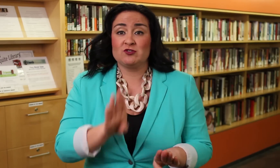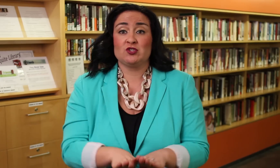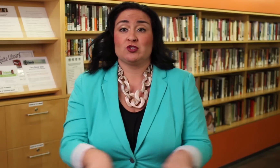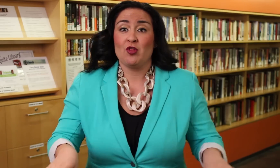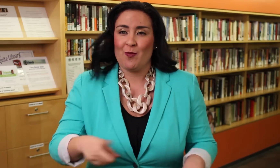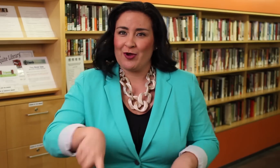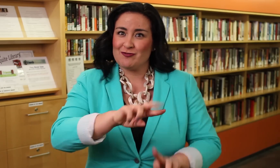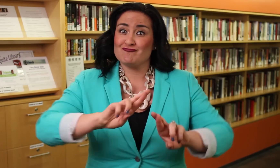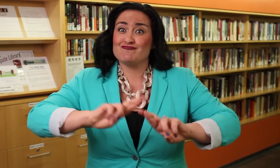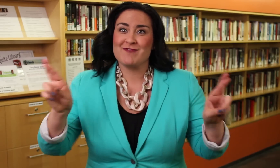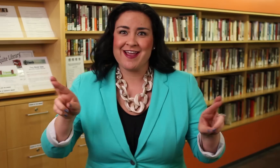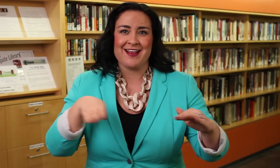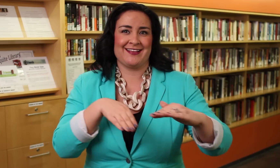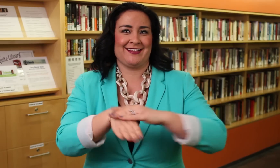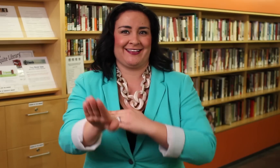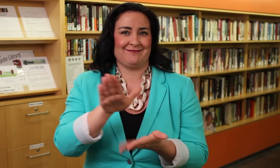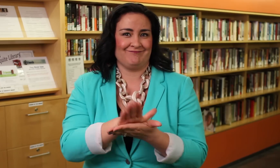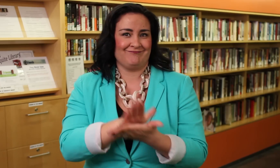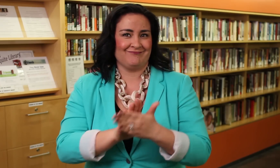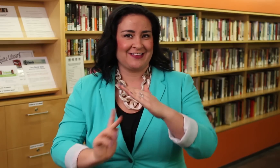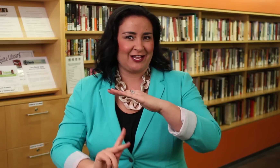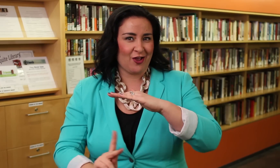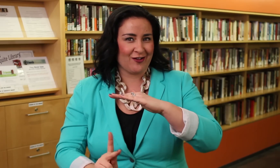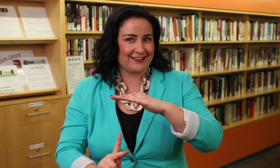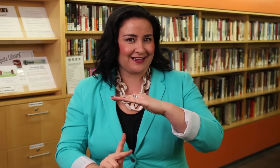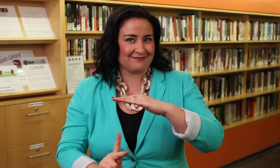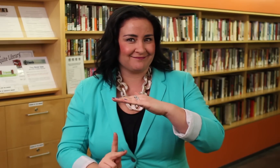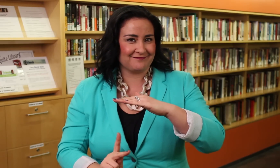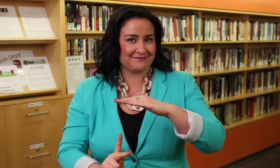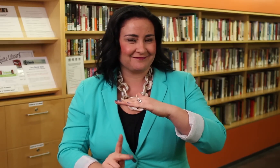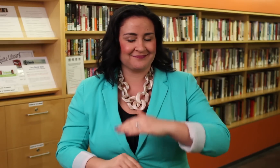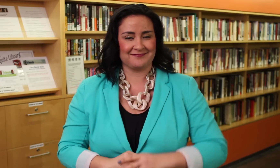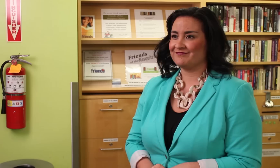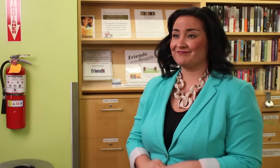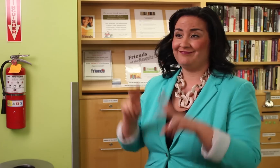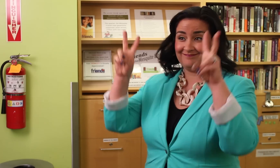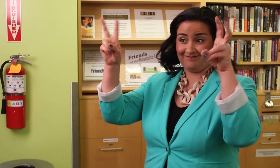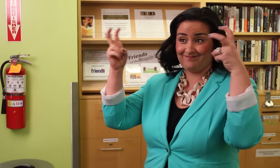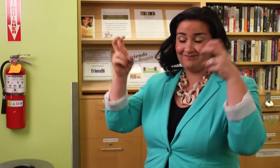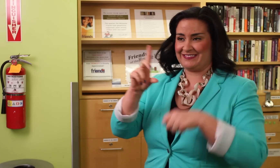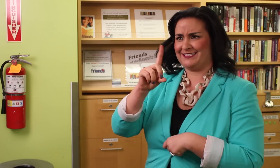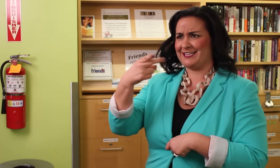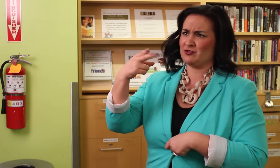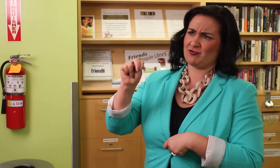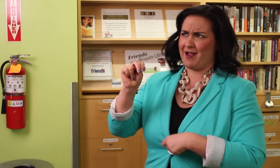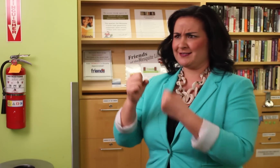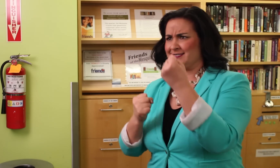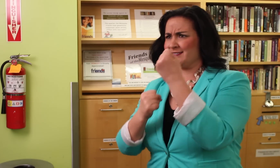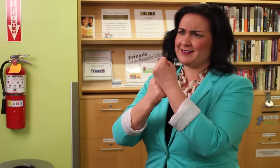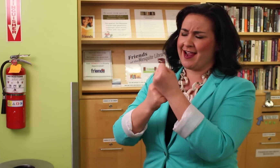"DHN Stands for Deaf Children's Rights to Language Access" will focus on how there is inaccurate